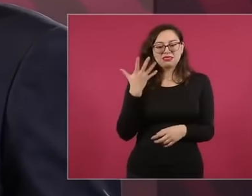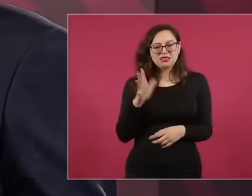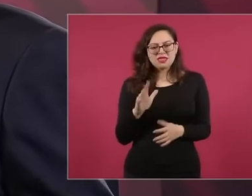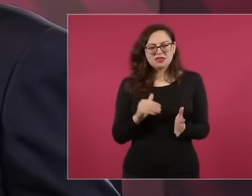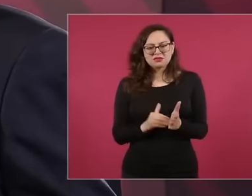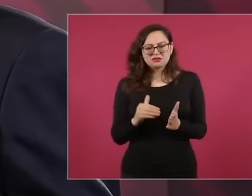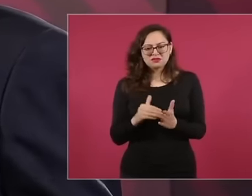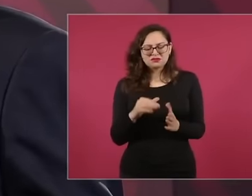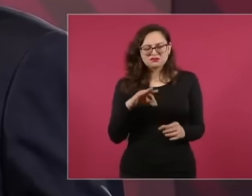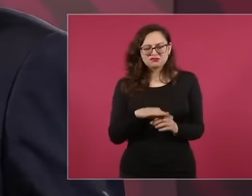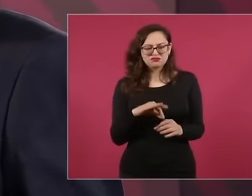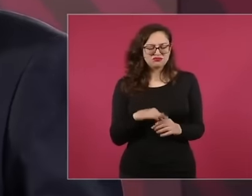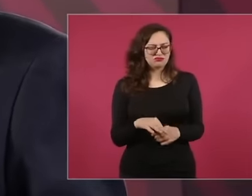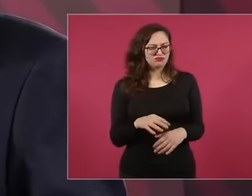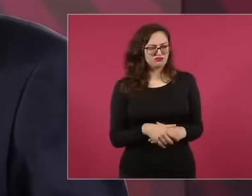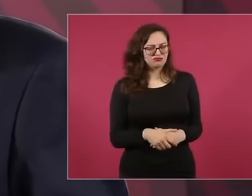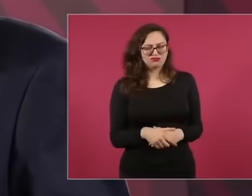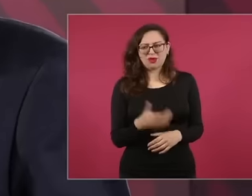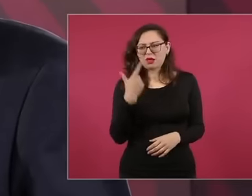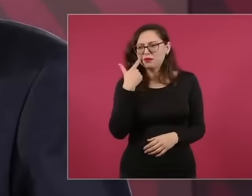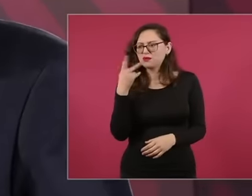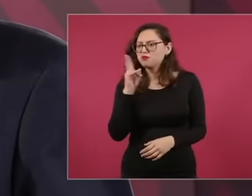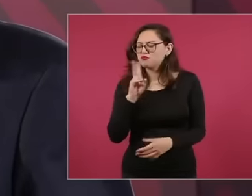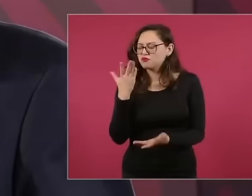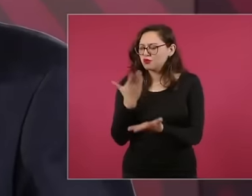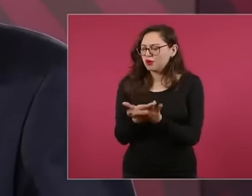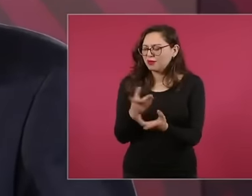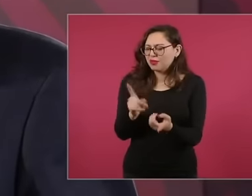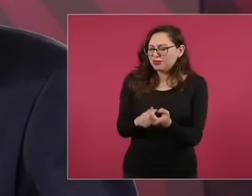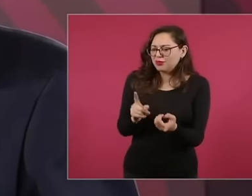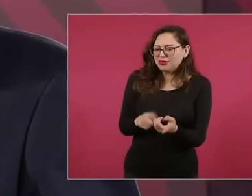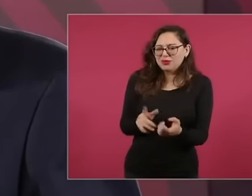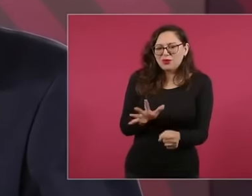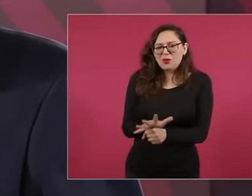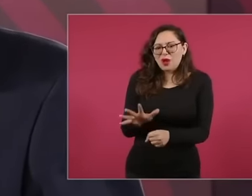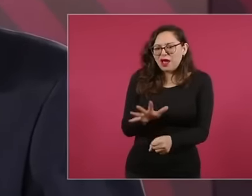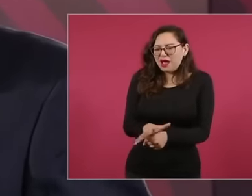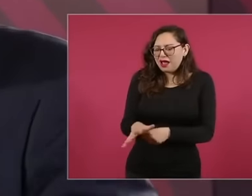evidence for that